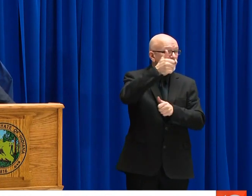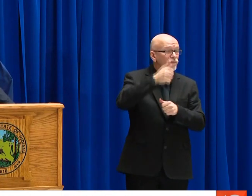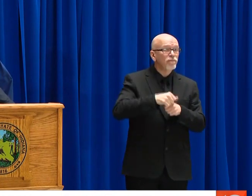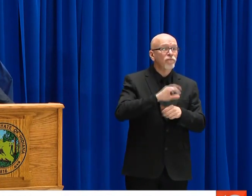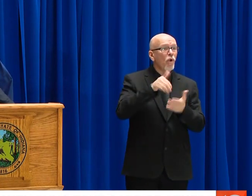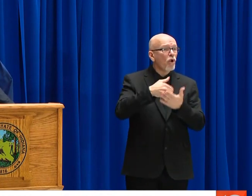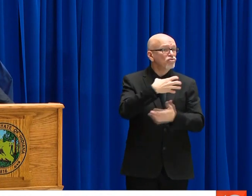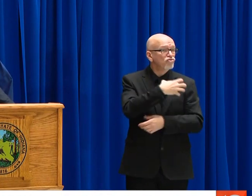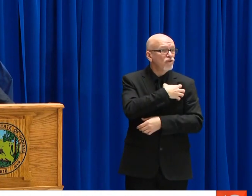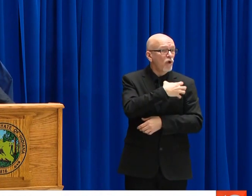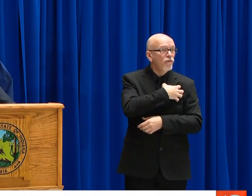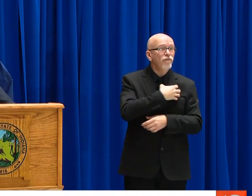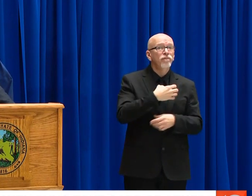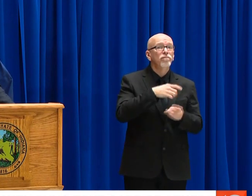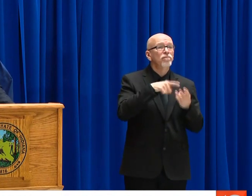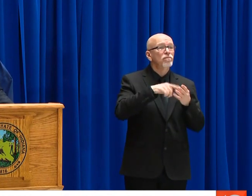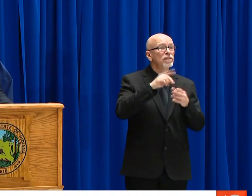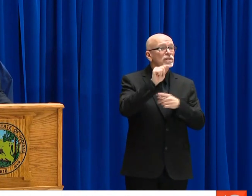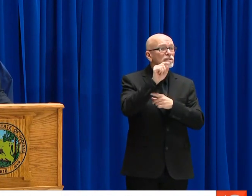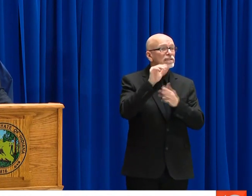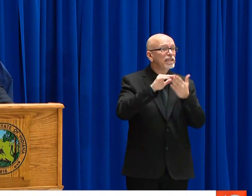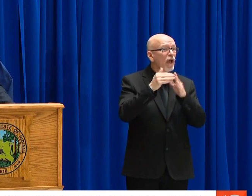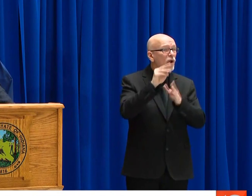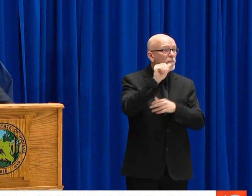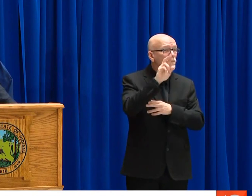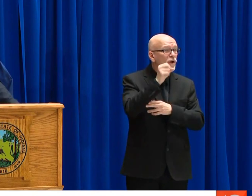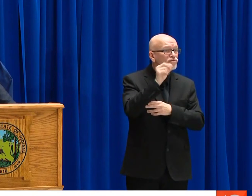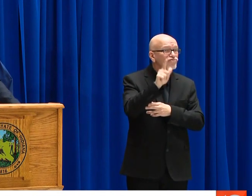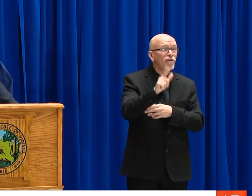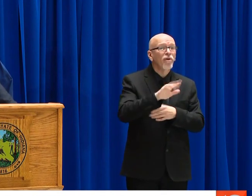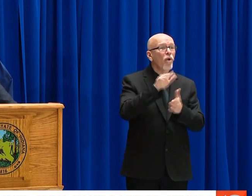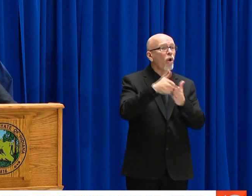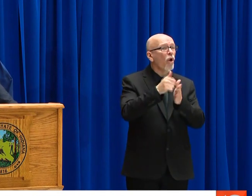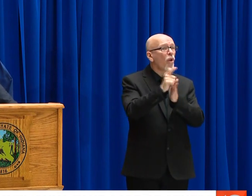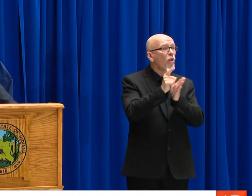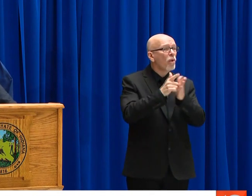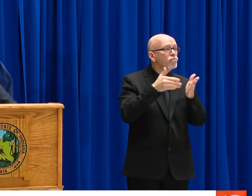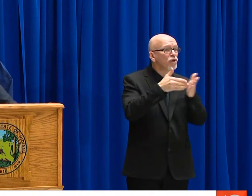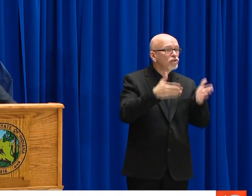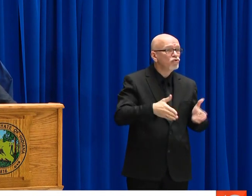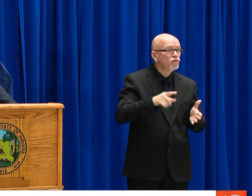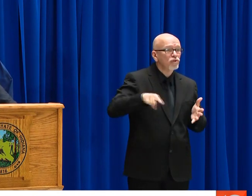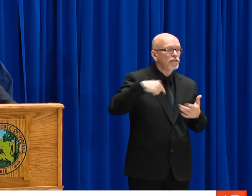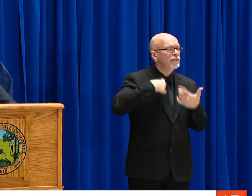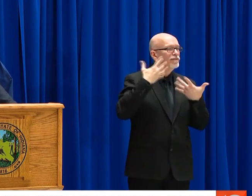I HAVE OFFERED DIRECTION TO ALL INDIANA STATE TROOPERS, ALL